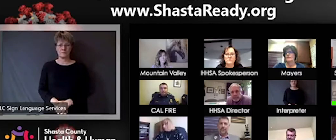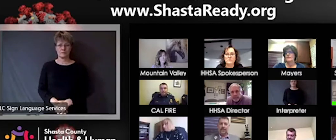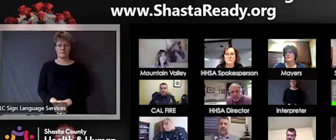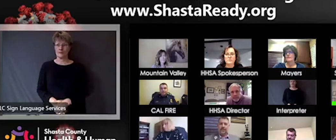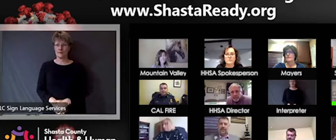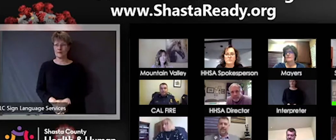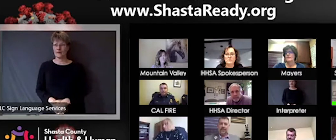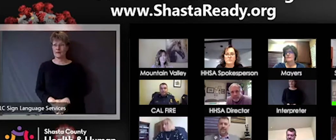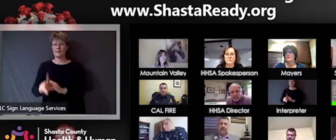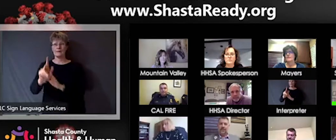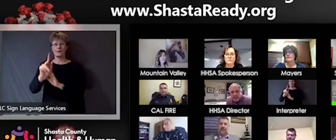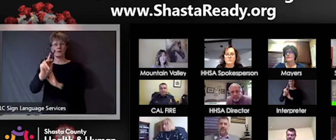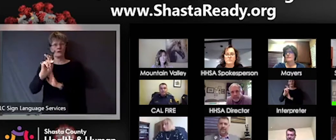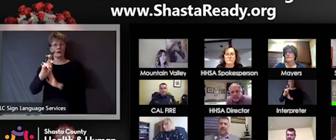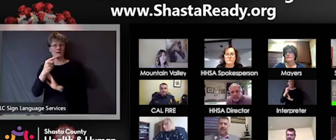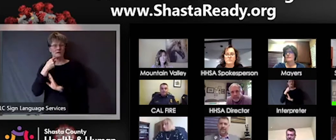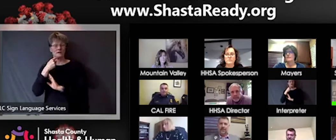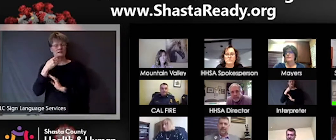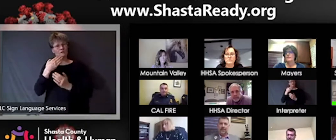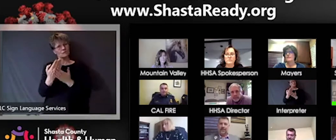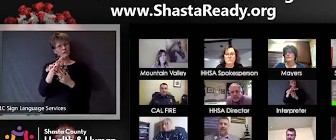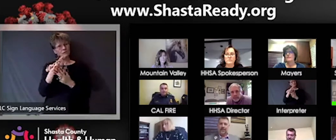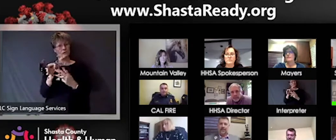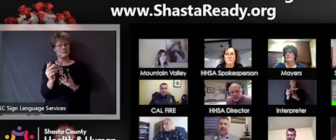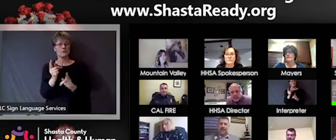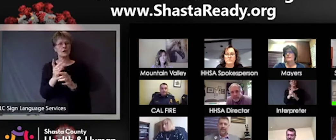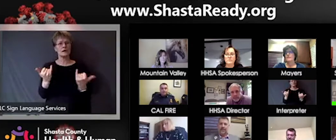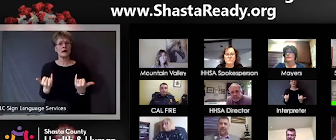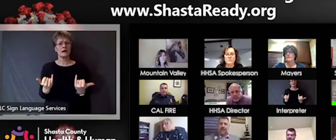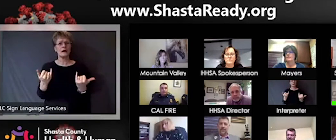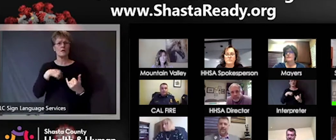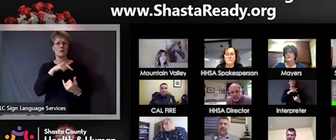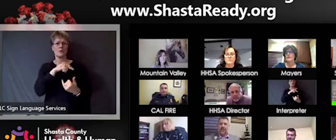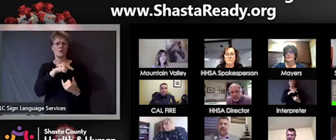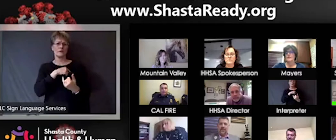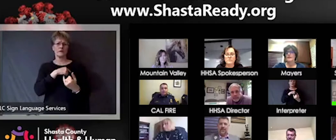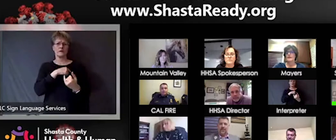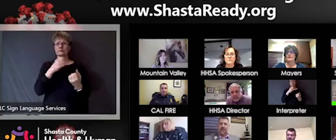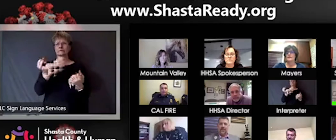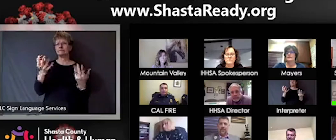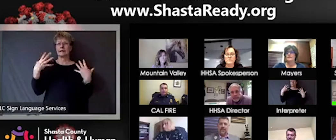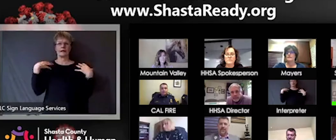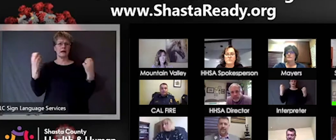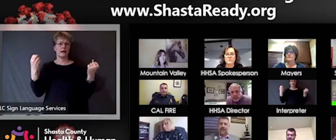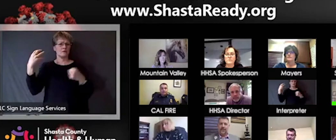throughout the state and it's it's a it's a topic of discussion and a variety